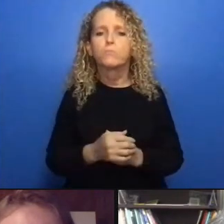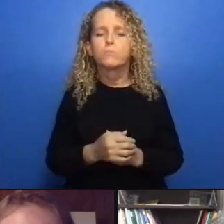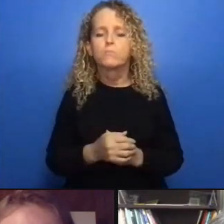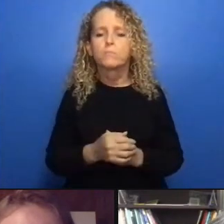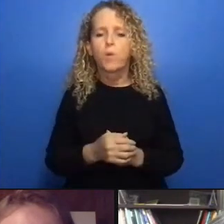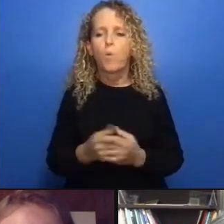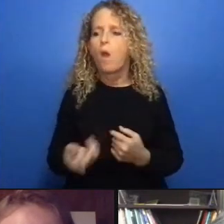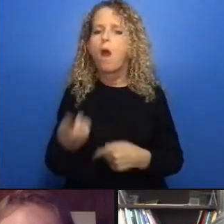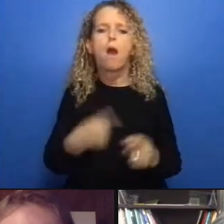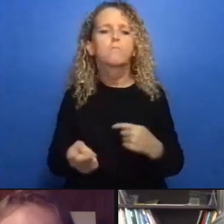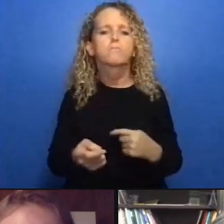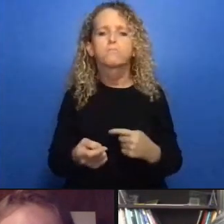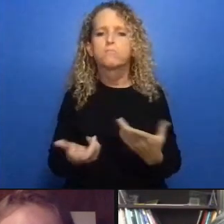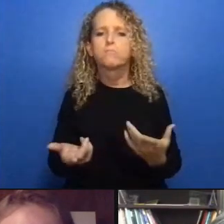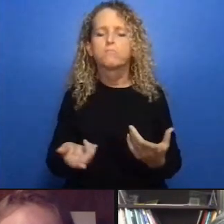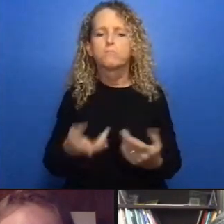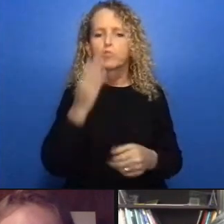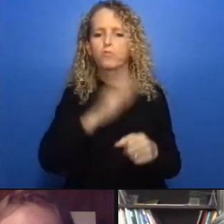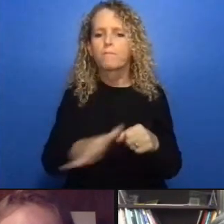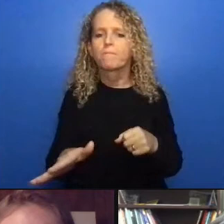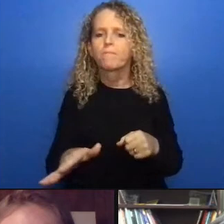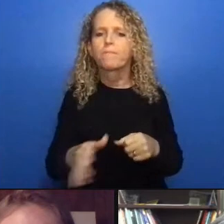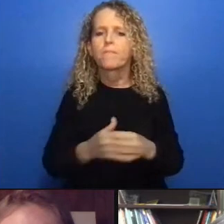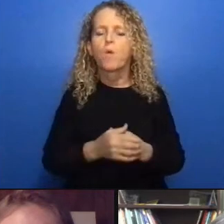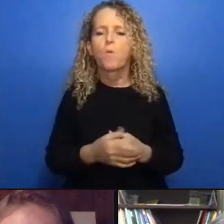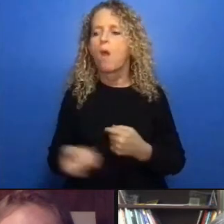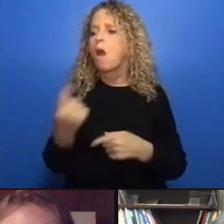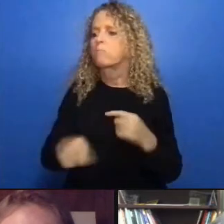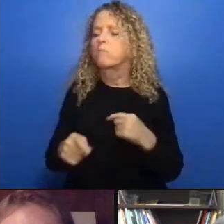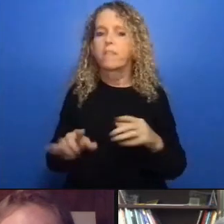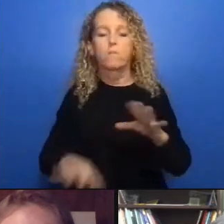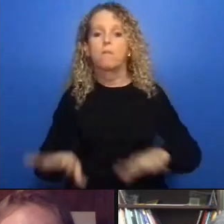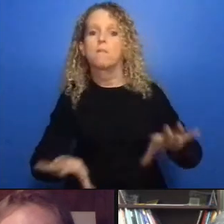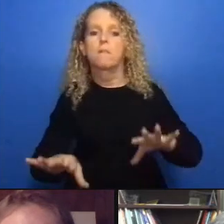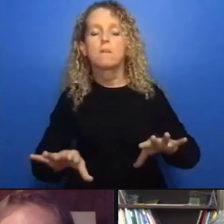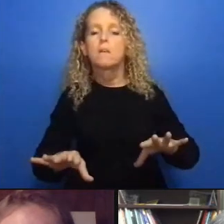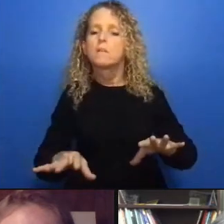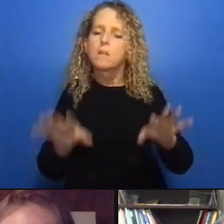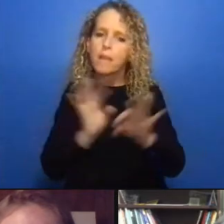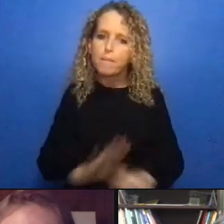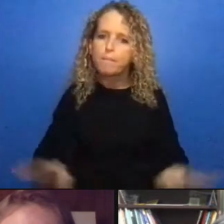we even saw a decision in september where a judge was mentioning that actually the individual is